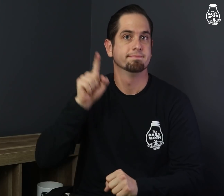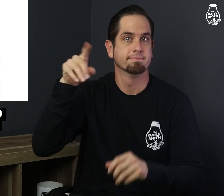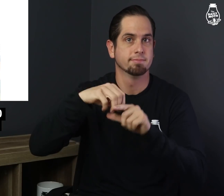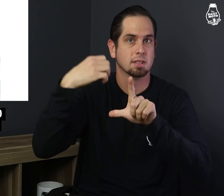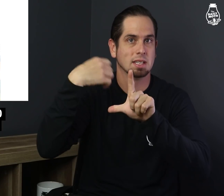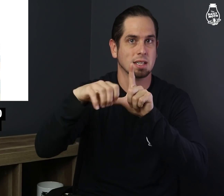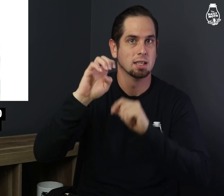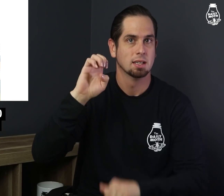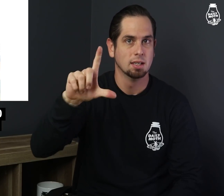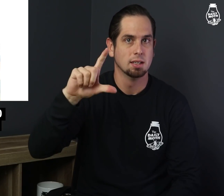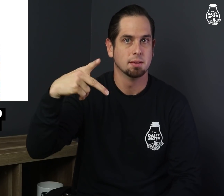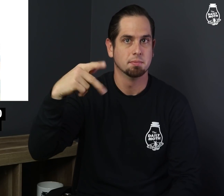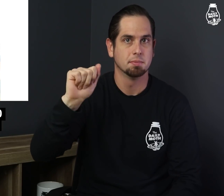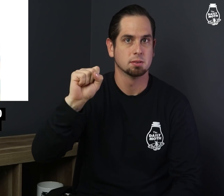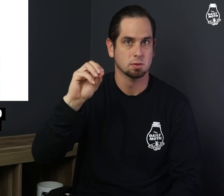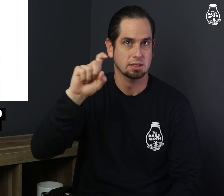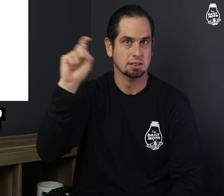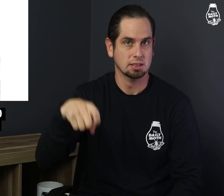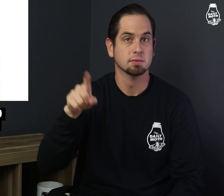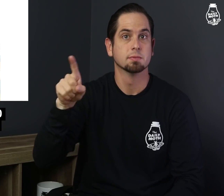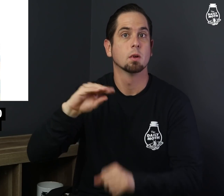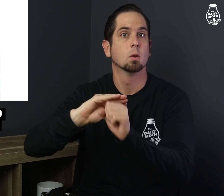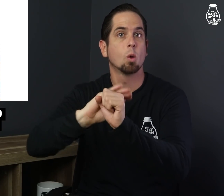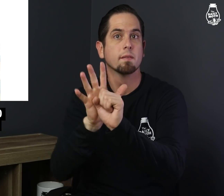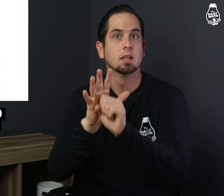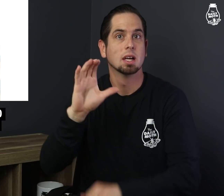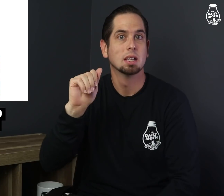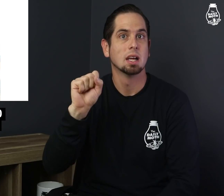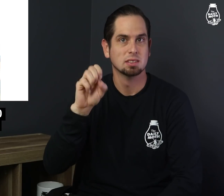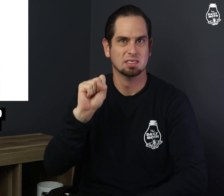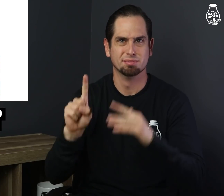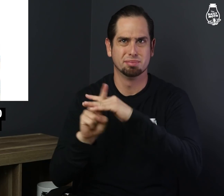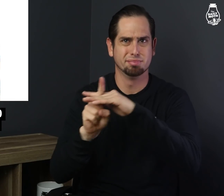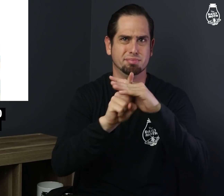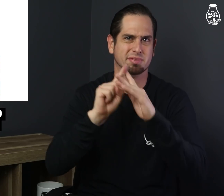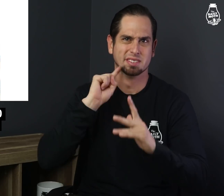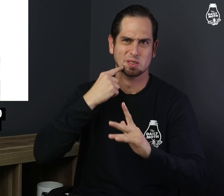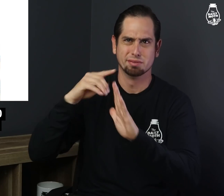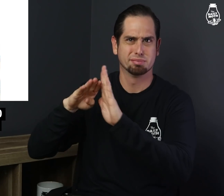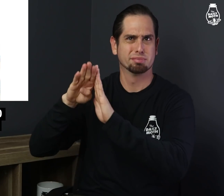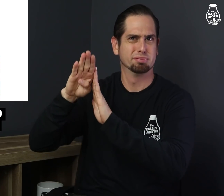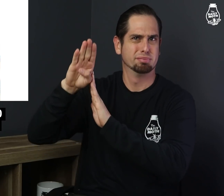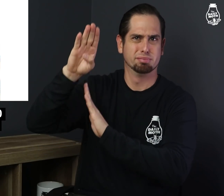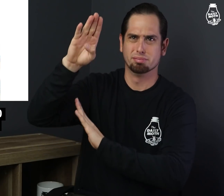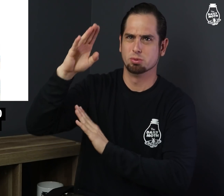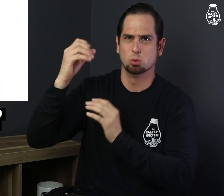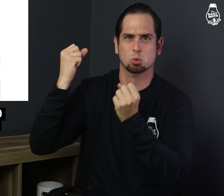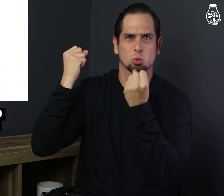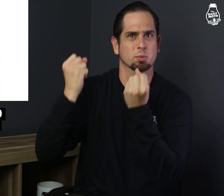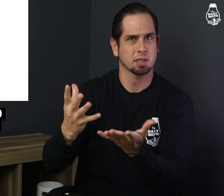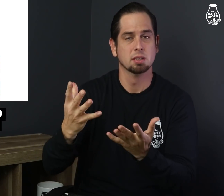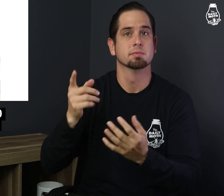In El Paso, Texas, cases of the coronavirus are so high